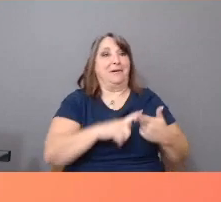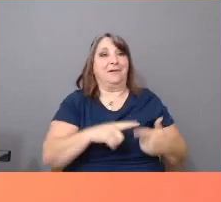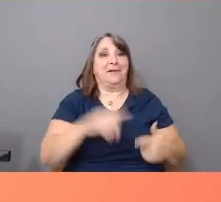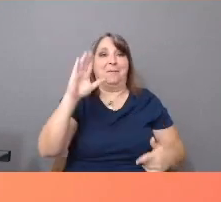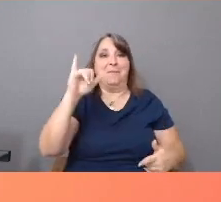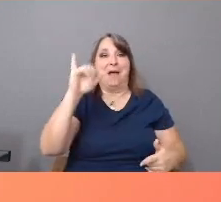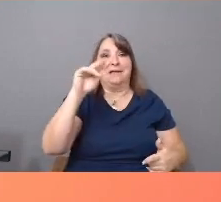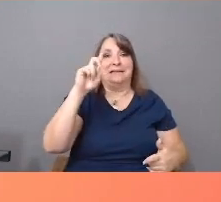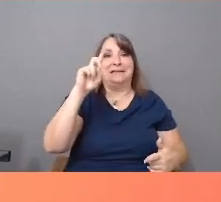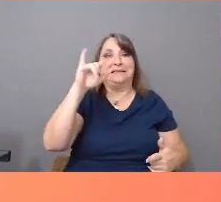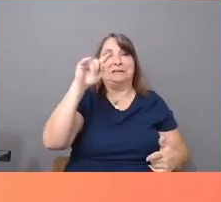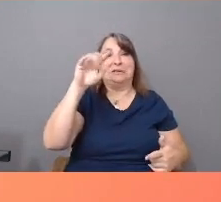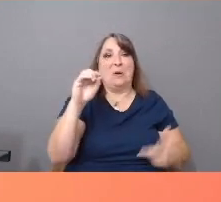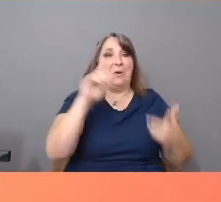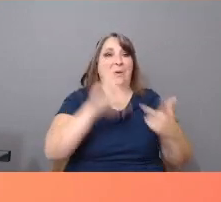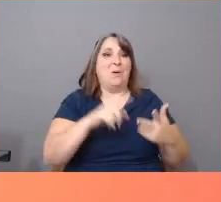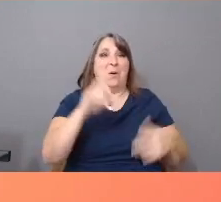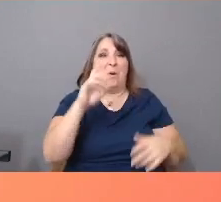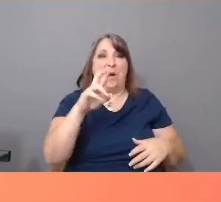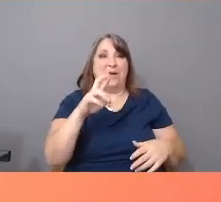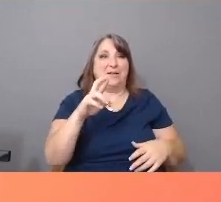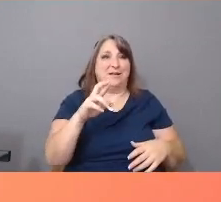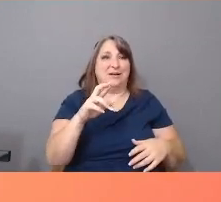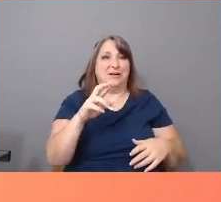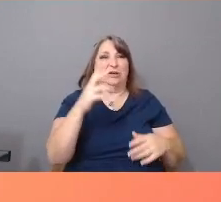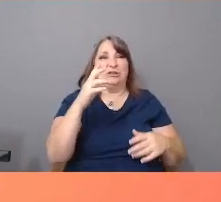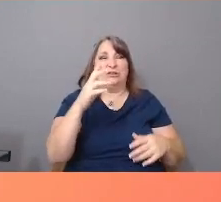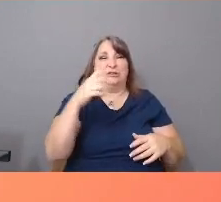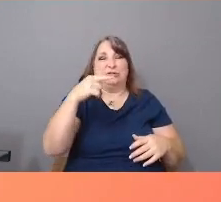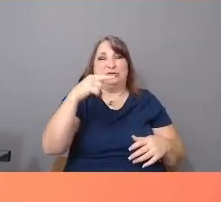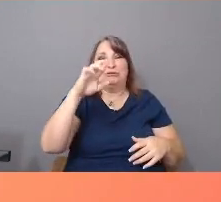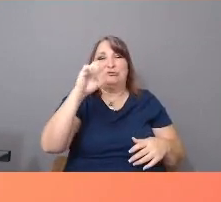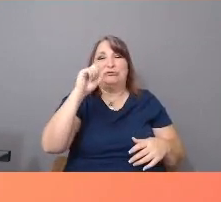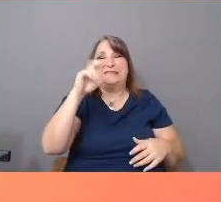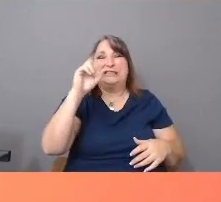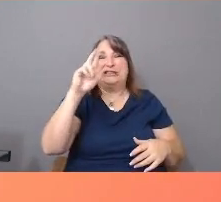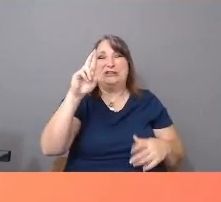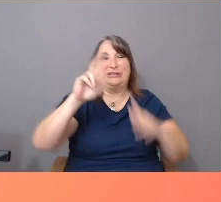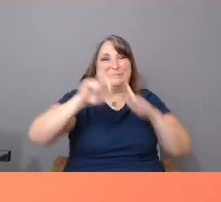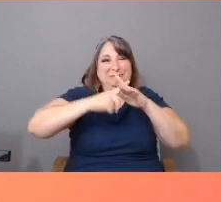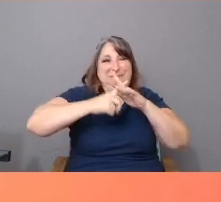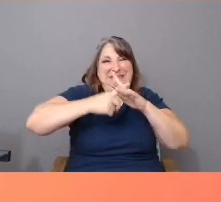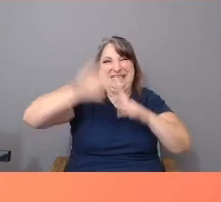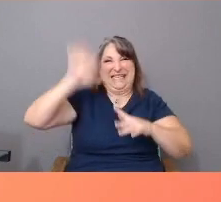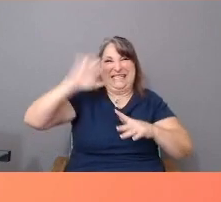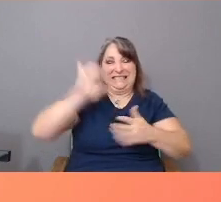and the greaser of early cinema. Real life Latinx in the US, men and women,